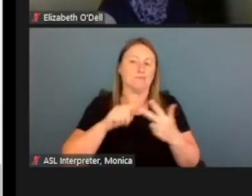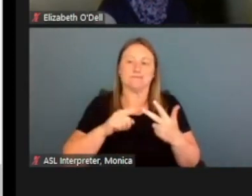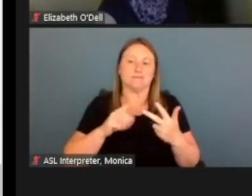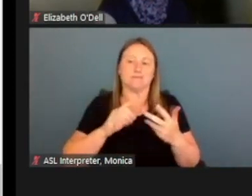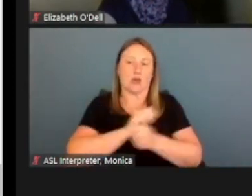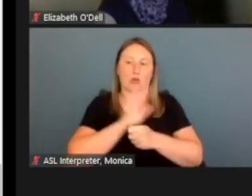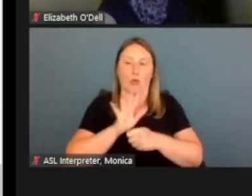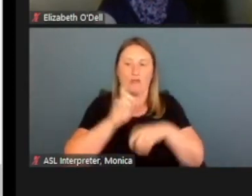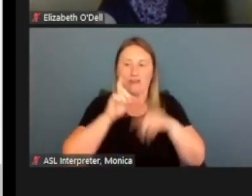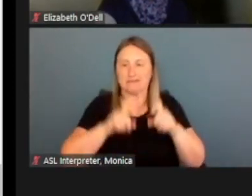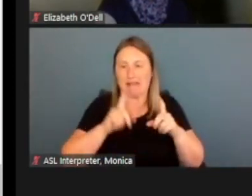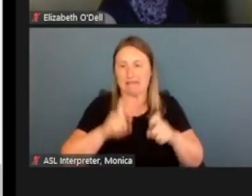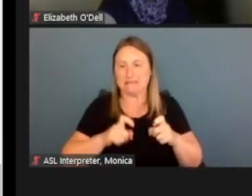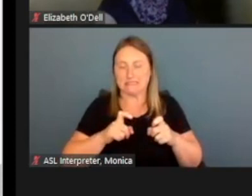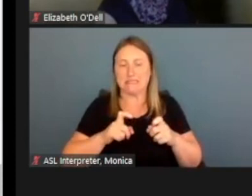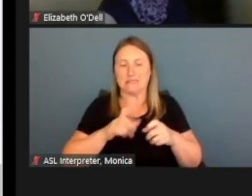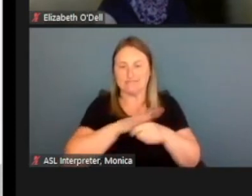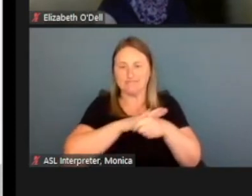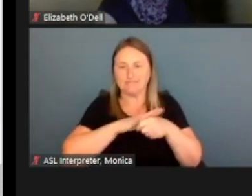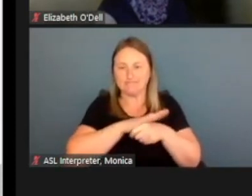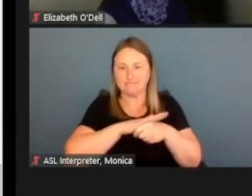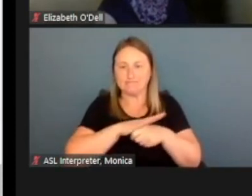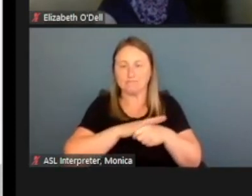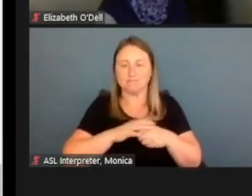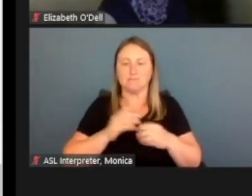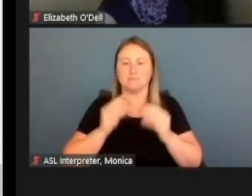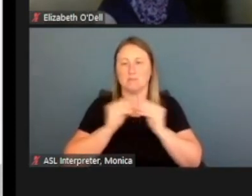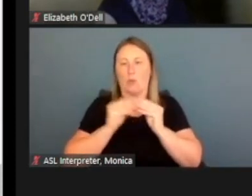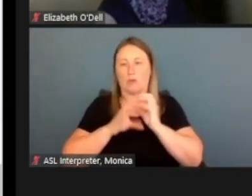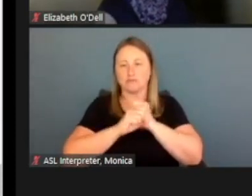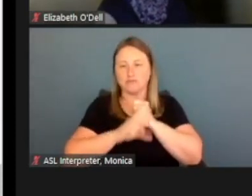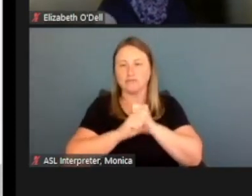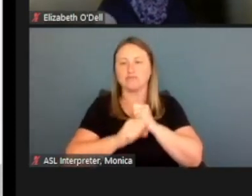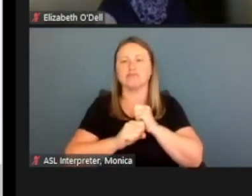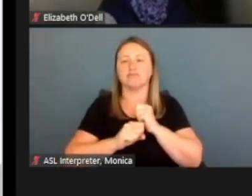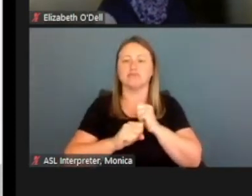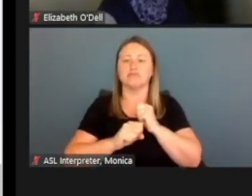Kind of more campaign or broadcast